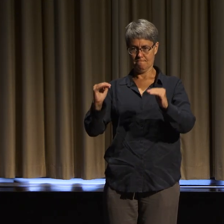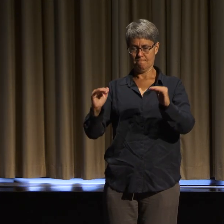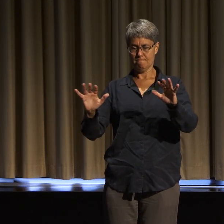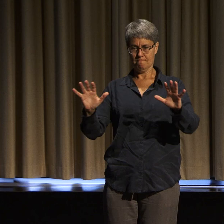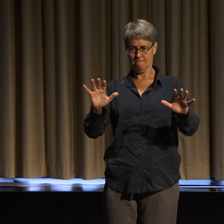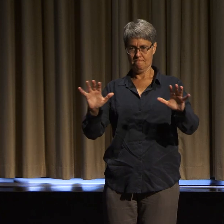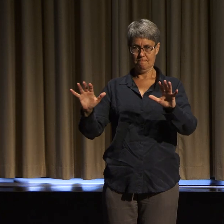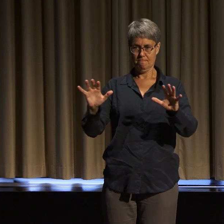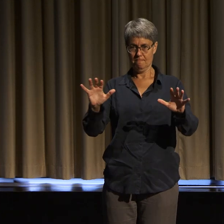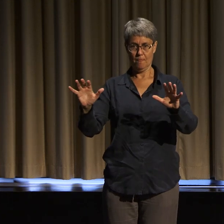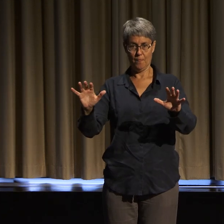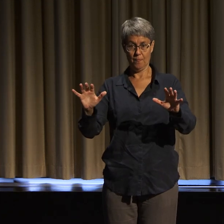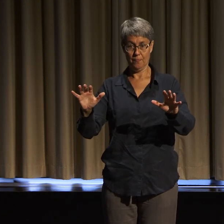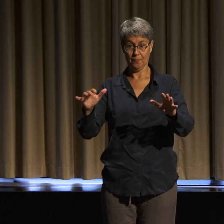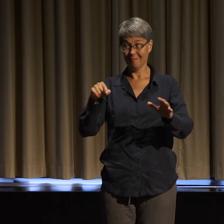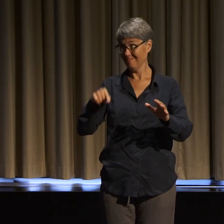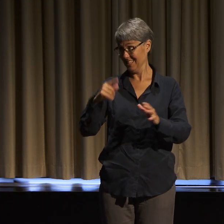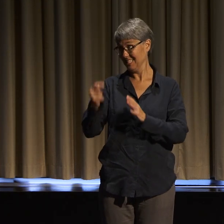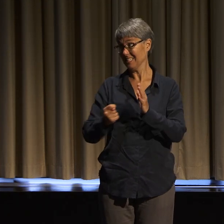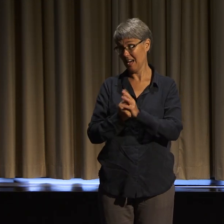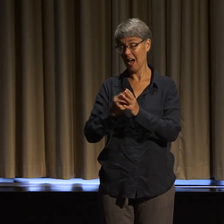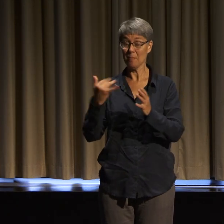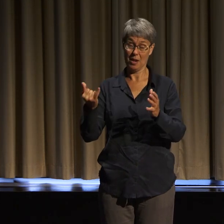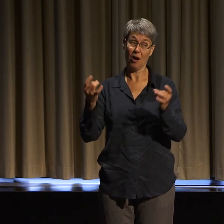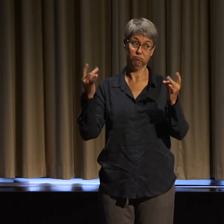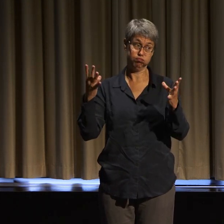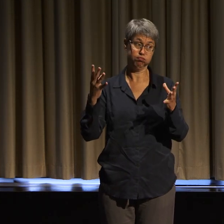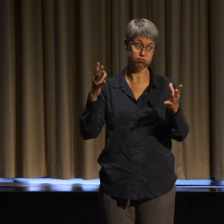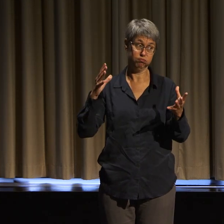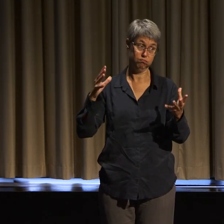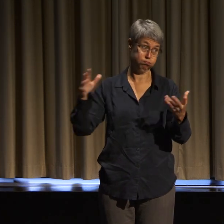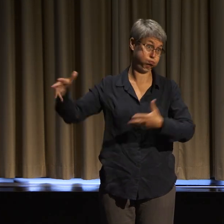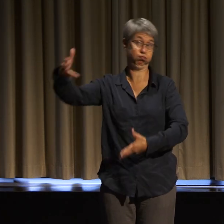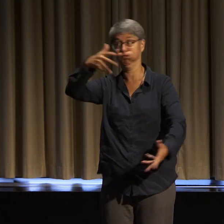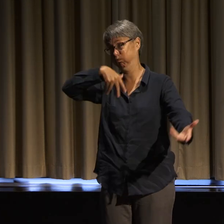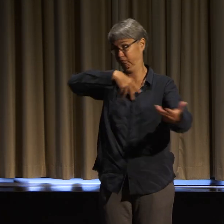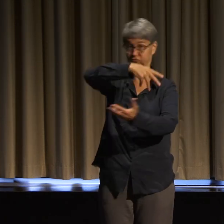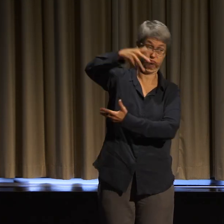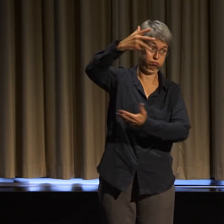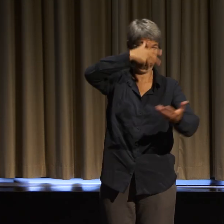and it can also be a storm as well.